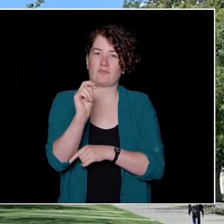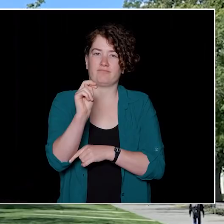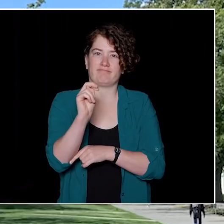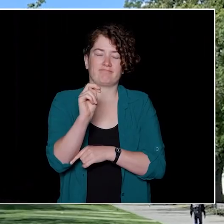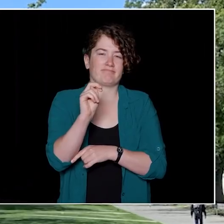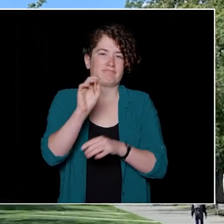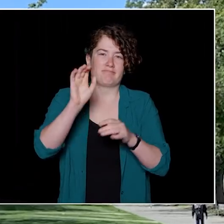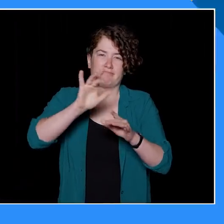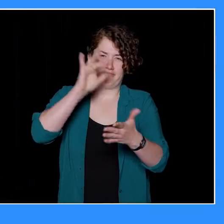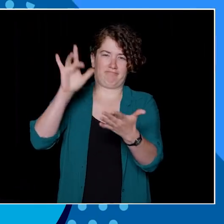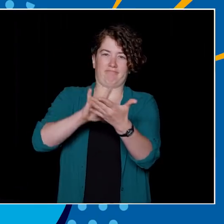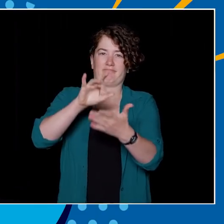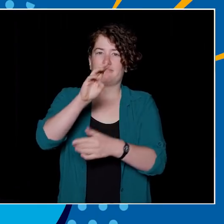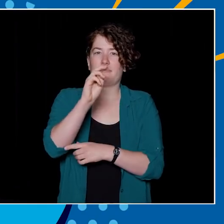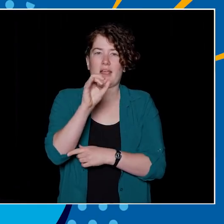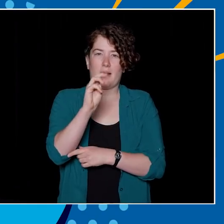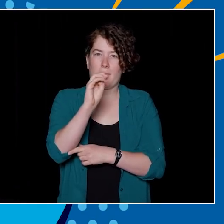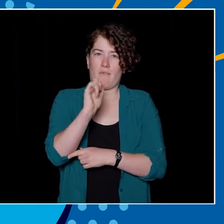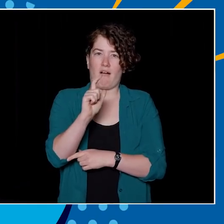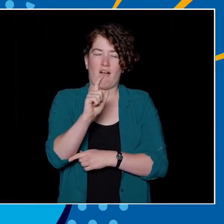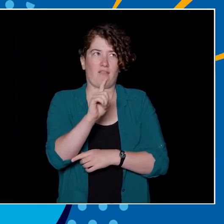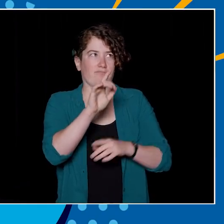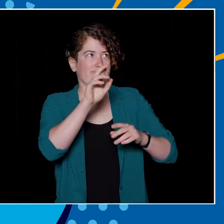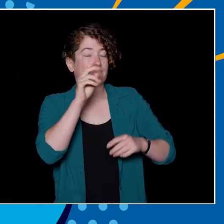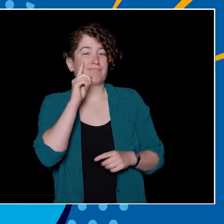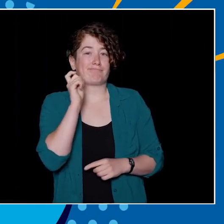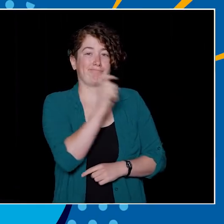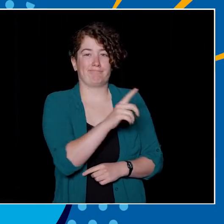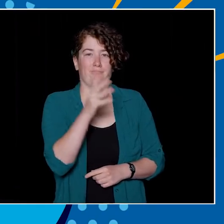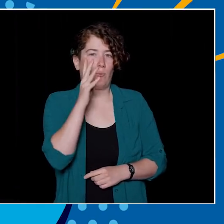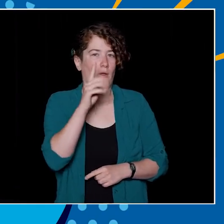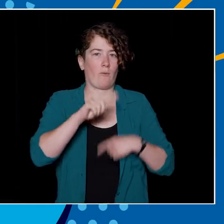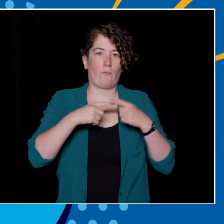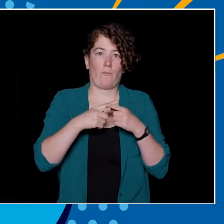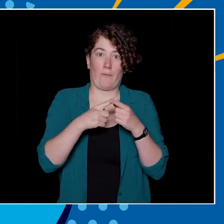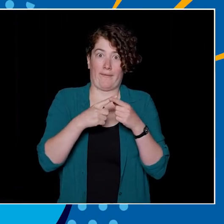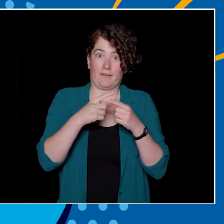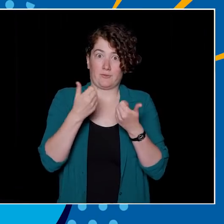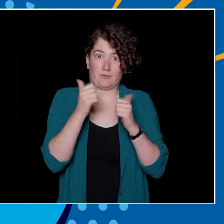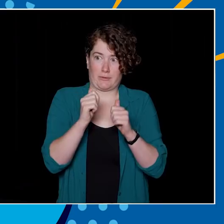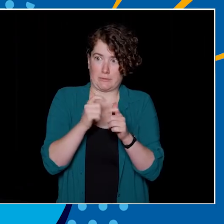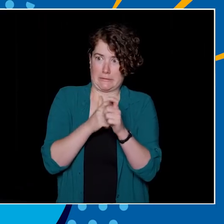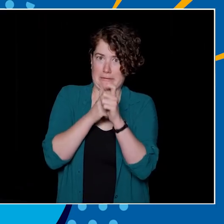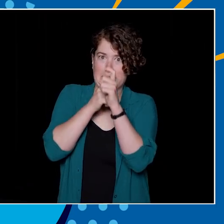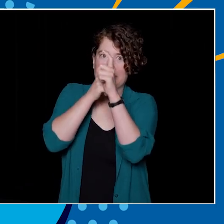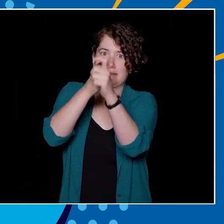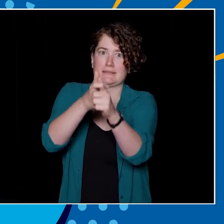in all of its red and white glory. Get used to seeing it because you'll be seeing a lot of it between your classes, especially during those hustled walks